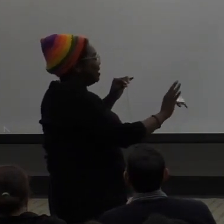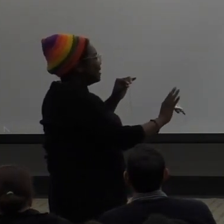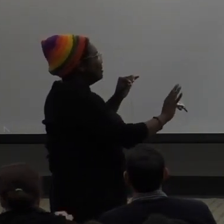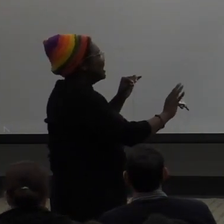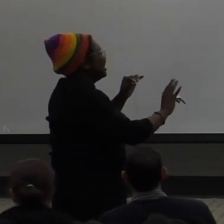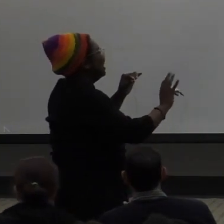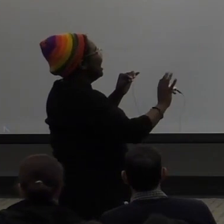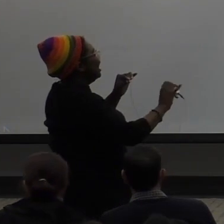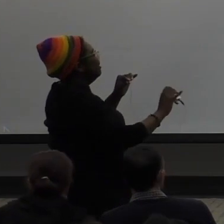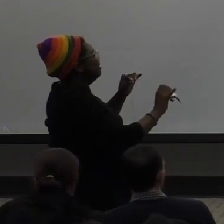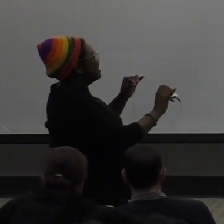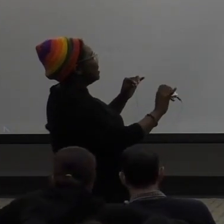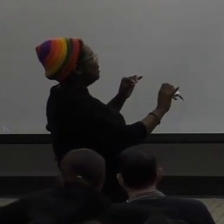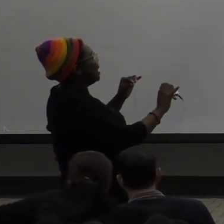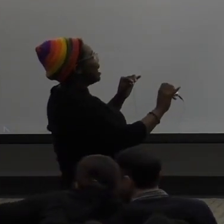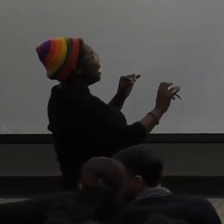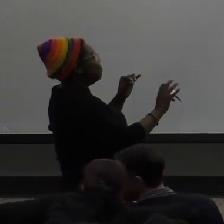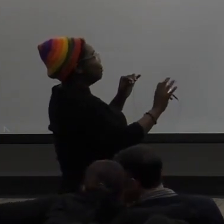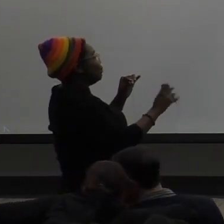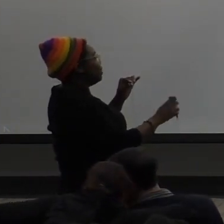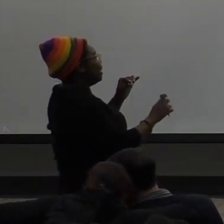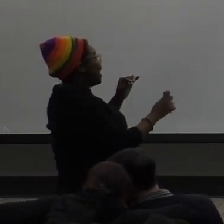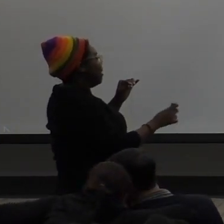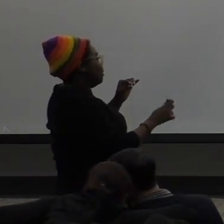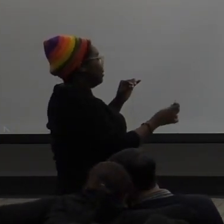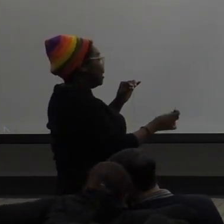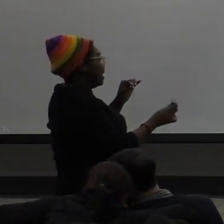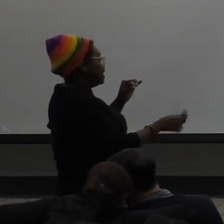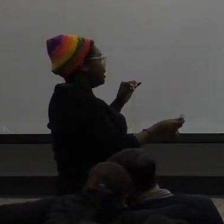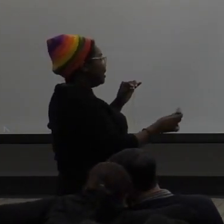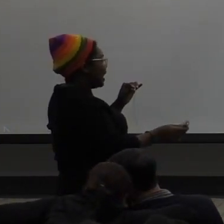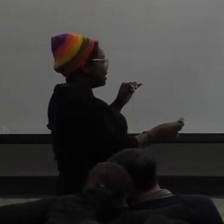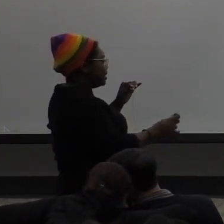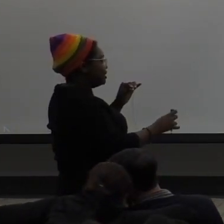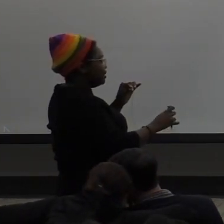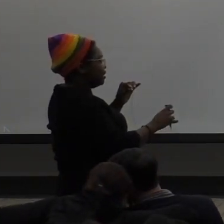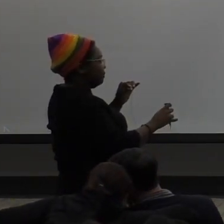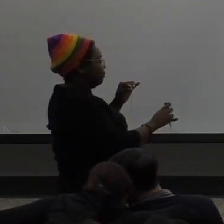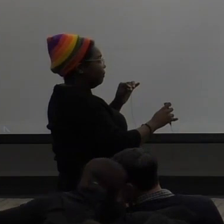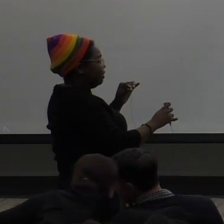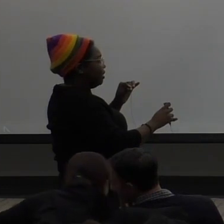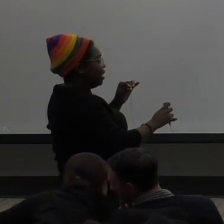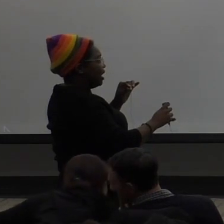It's unpleasant. So I'm wondering now. I'm learning ASL in classes.